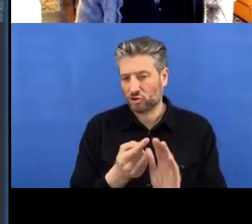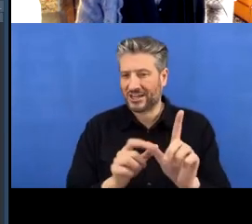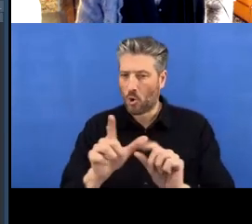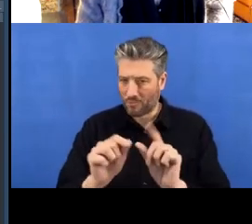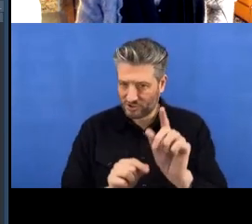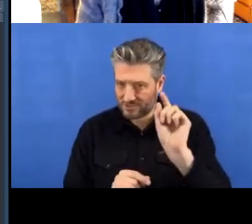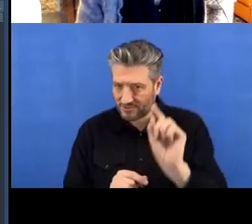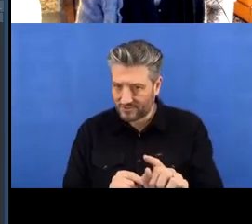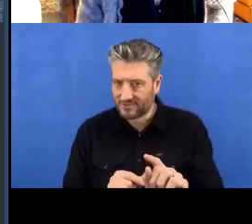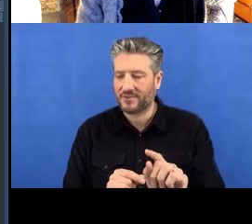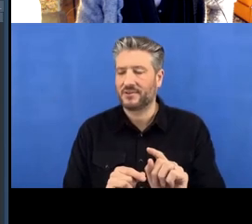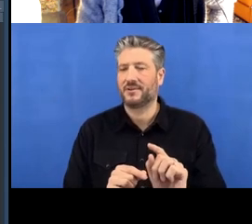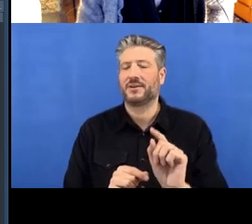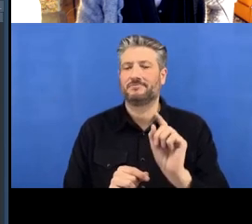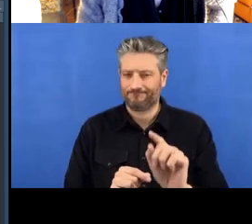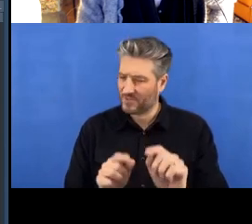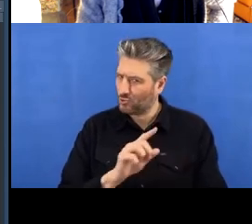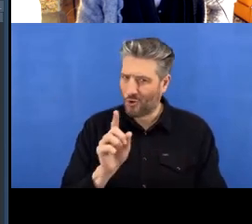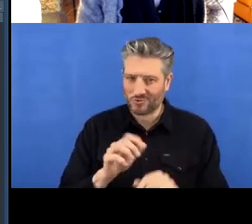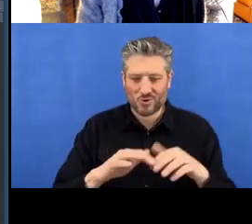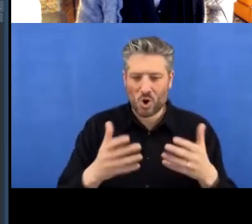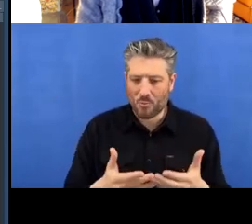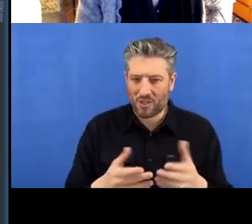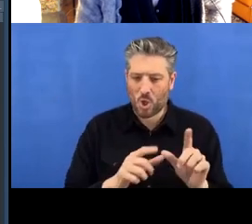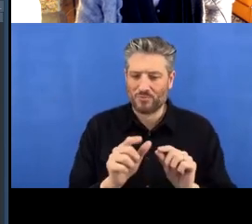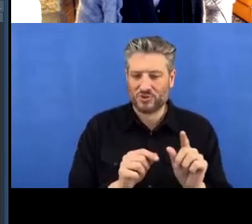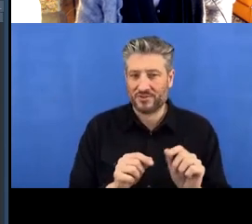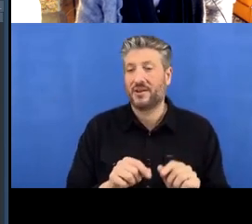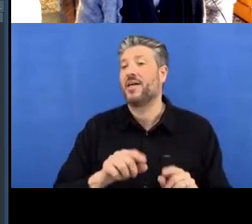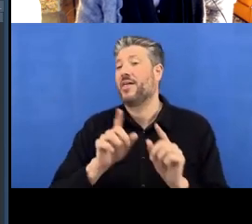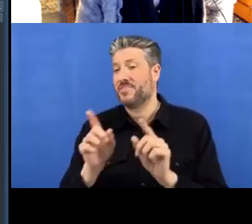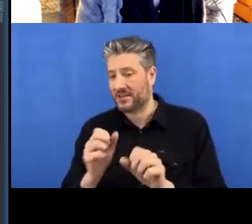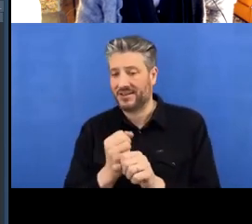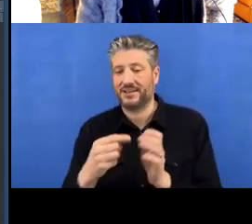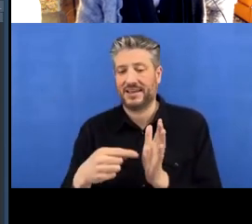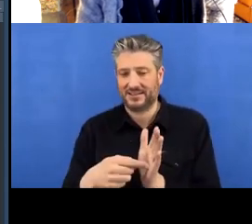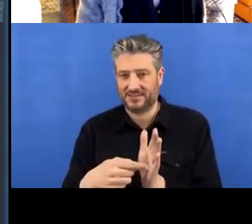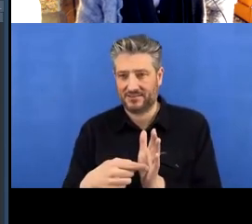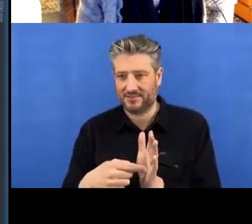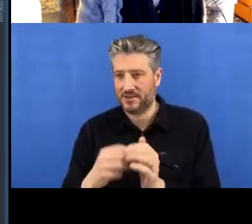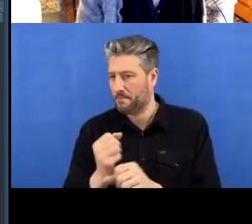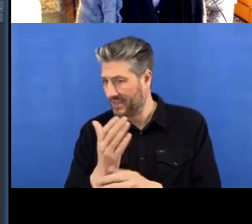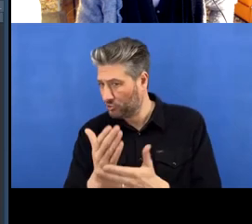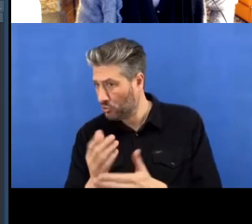instead of 'Global Options', and then we go to ‘Git’, make sure Git is selected here